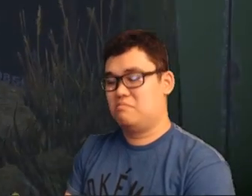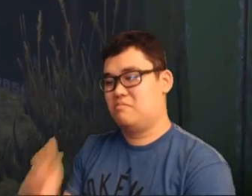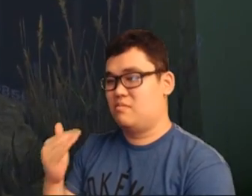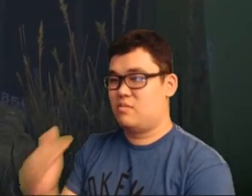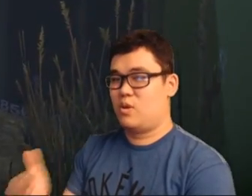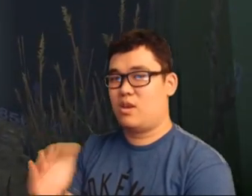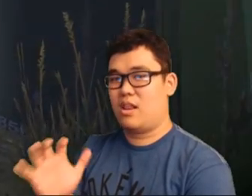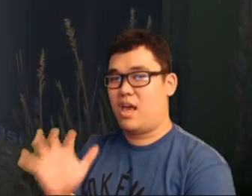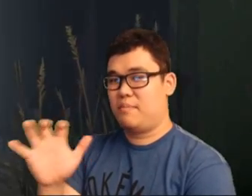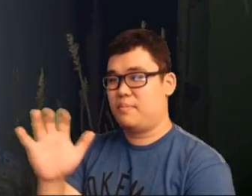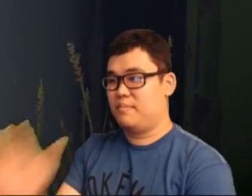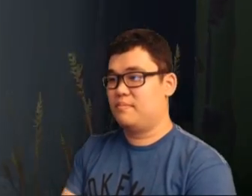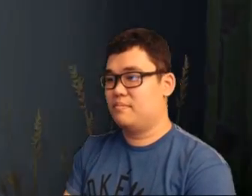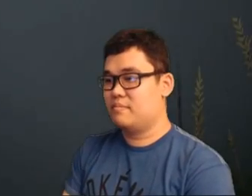Let's go. Climb.